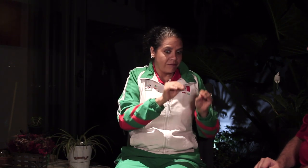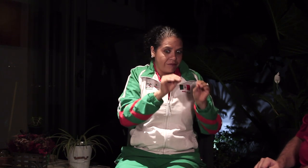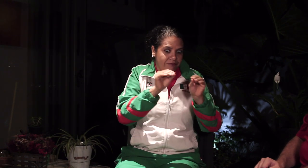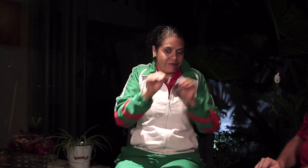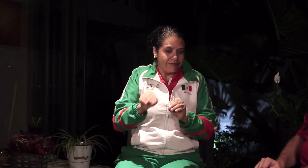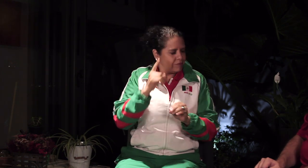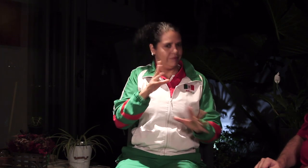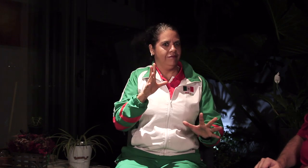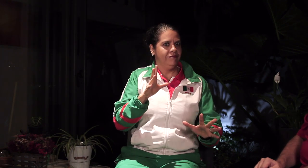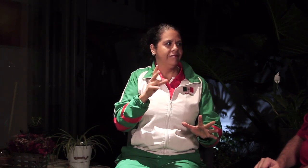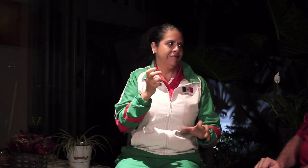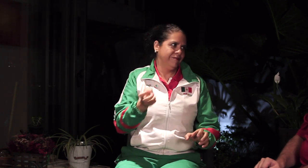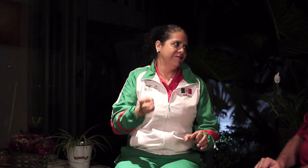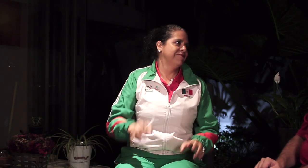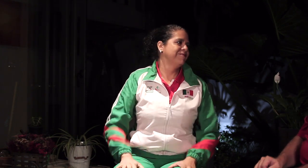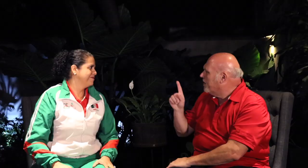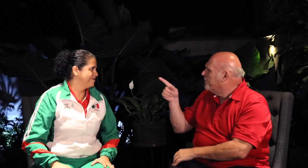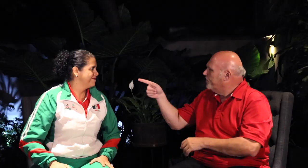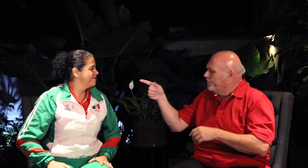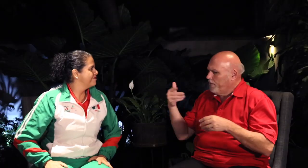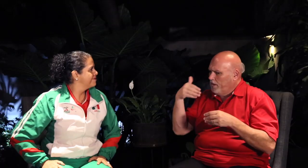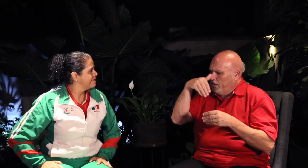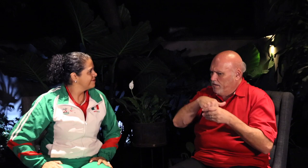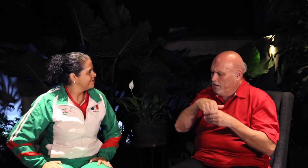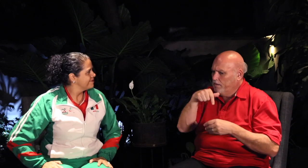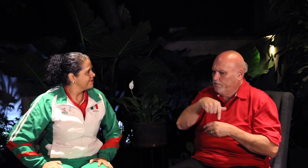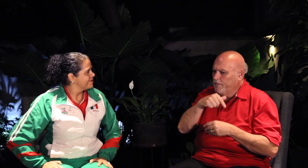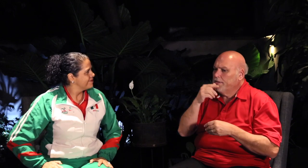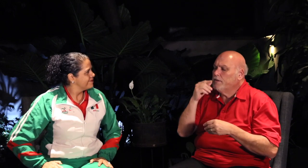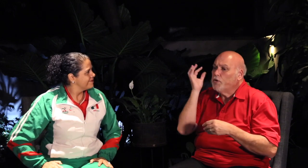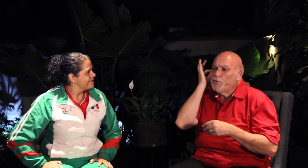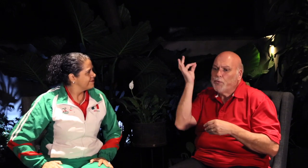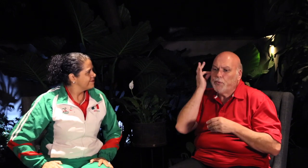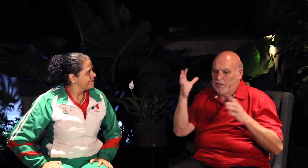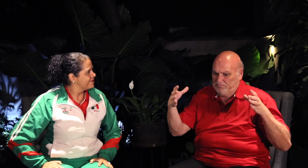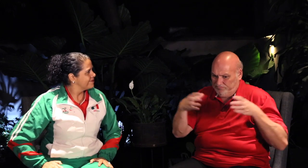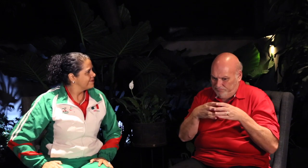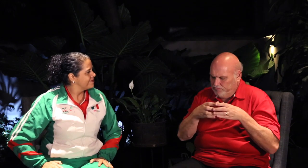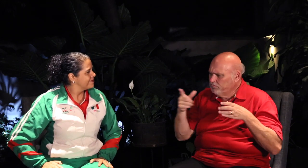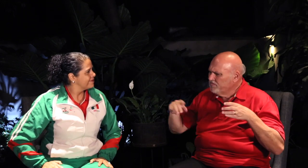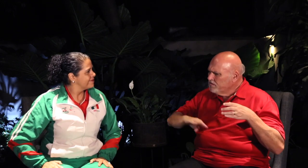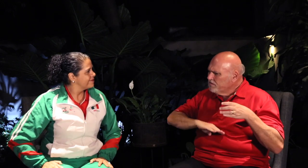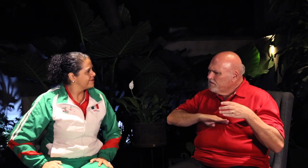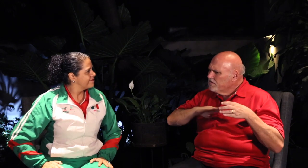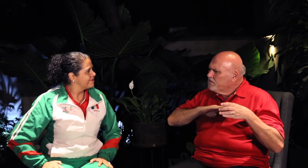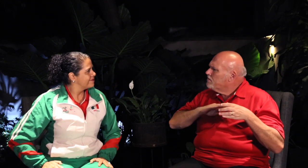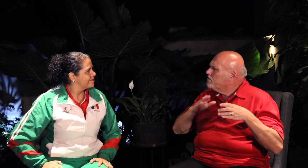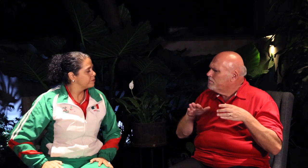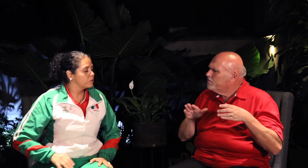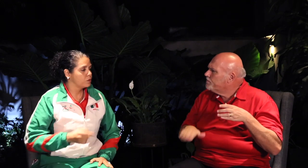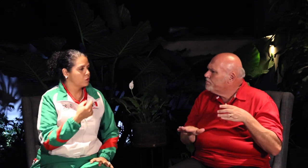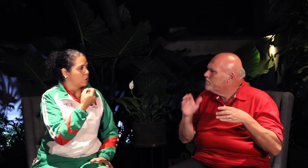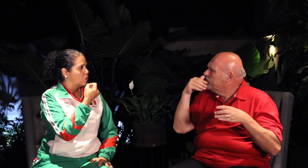it was a shock to me. It was so new to me. [Anselmo]: When you joined the basketball team with hearing girls, how old were you?